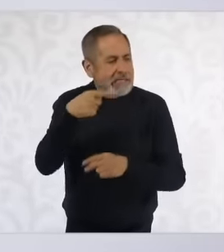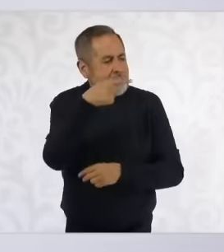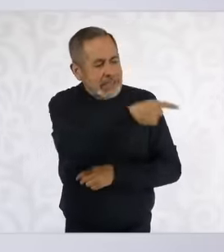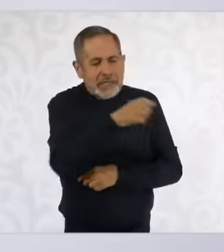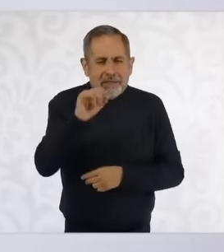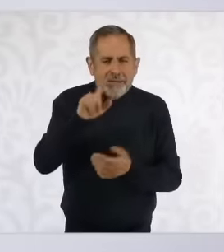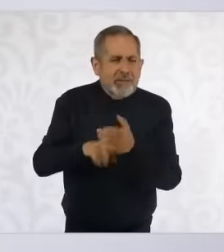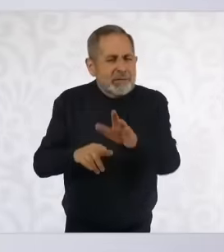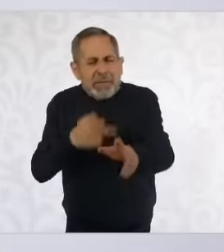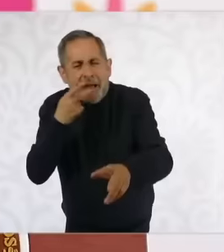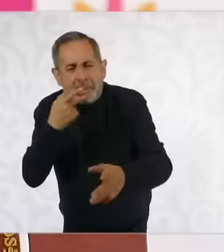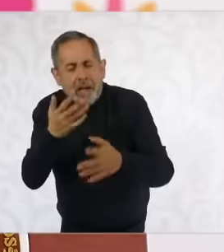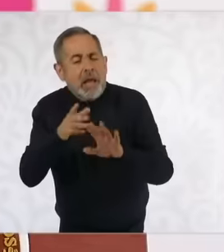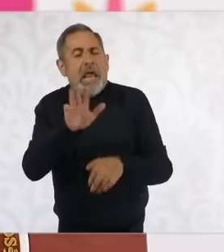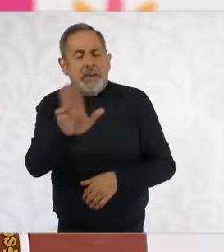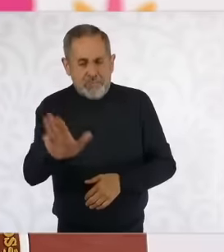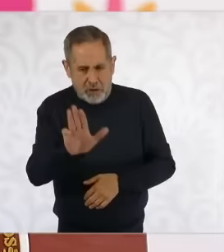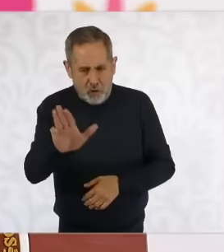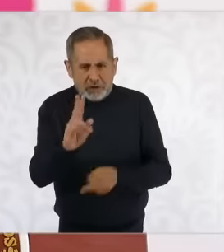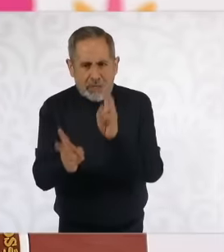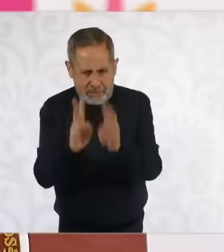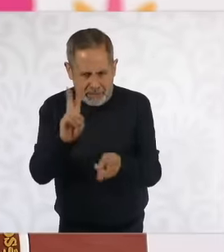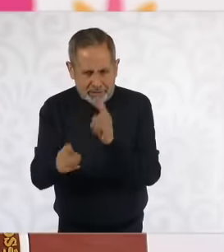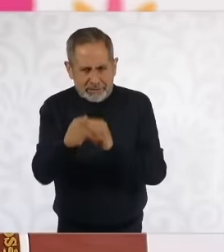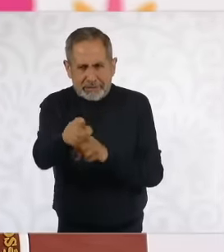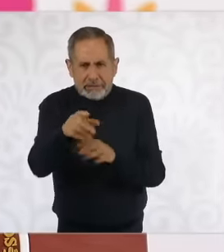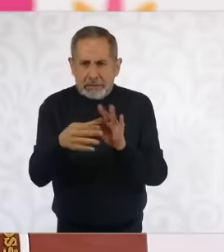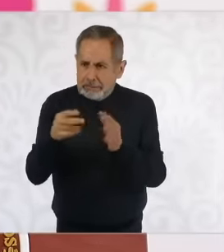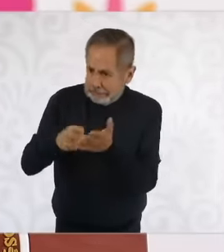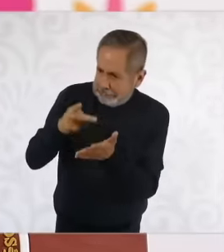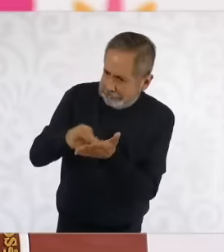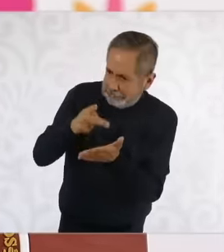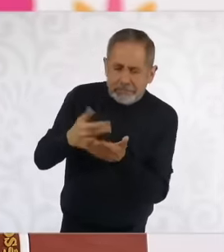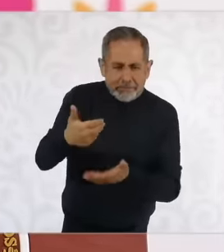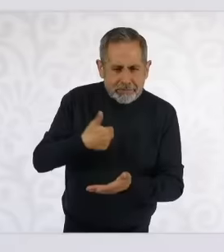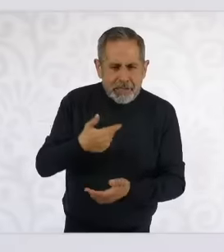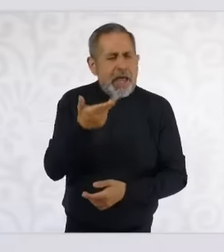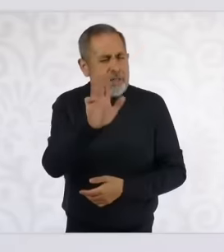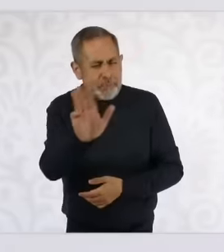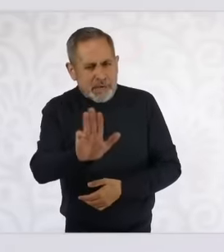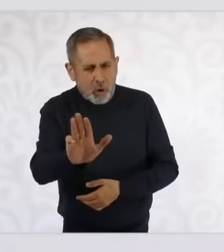why don't we talk about this on Wednesday. You ask me the question again. There,